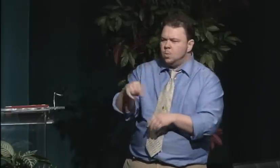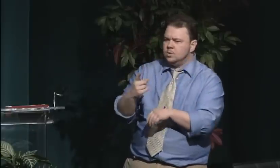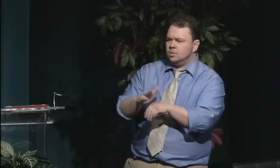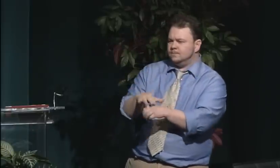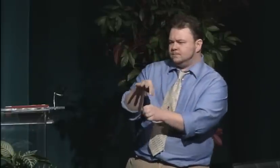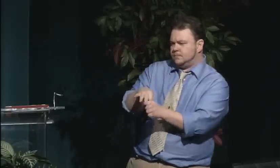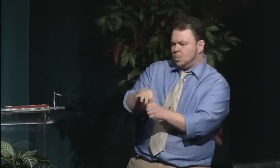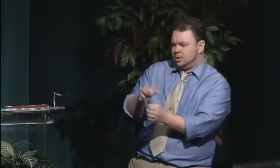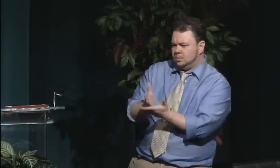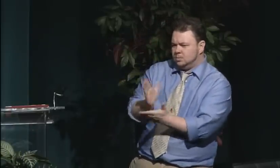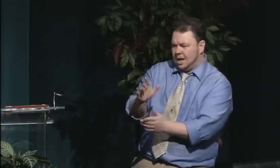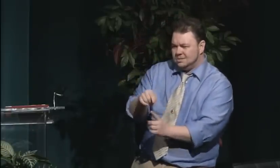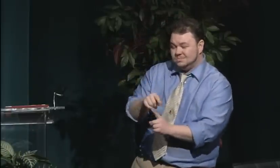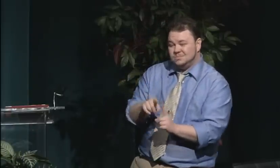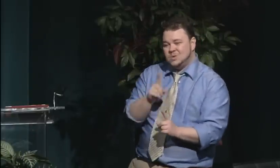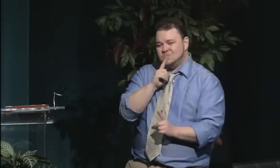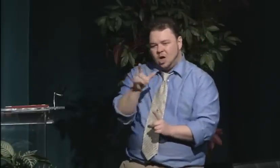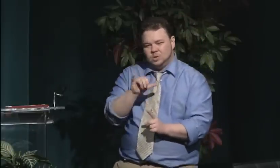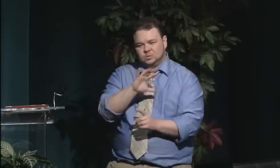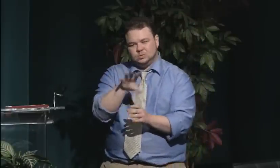were the focus of their degrees.